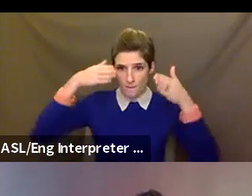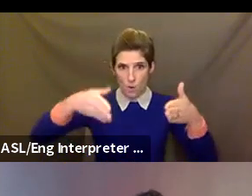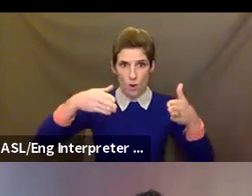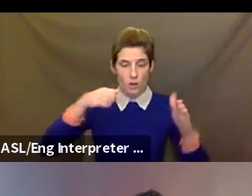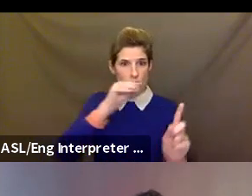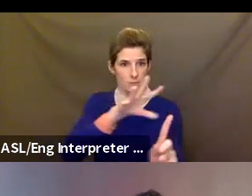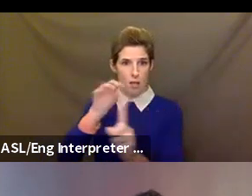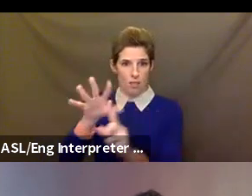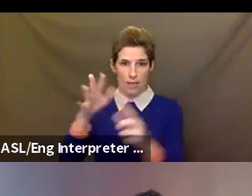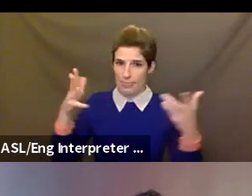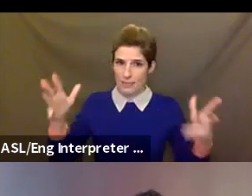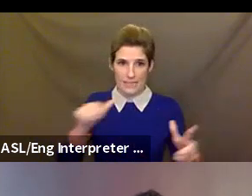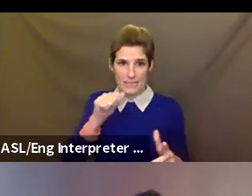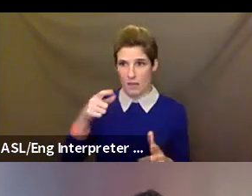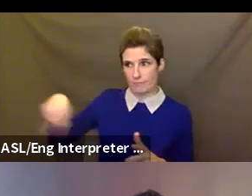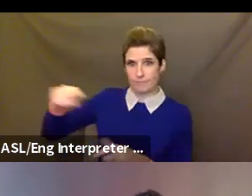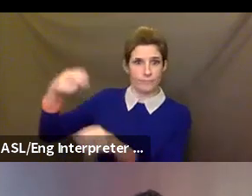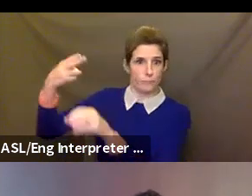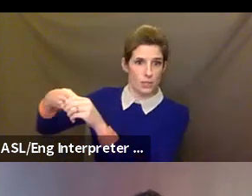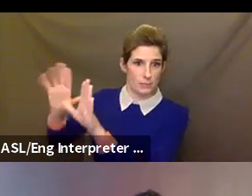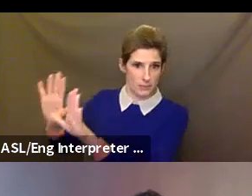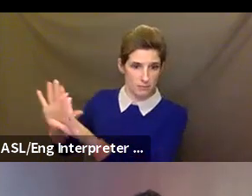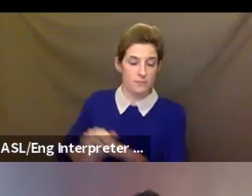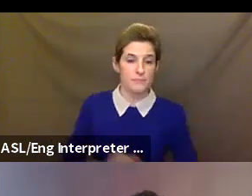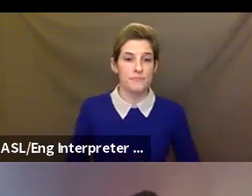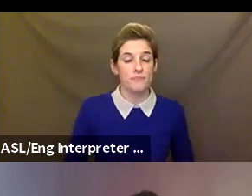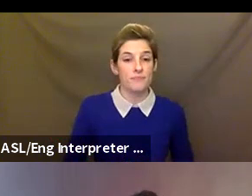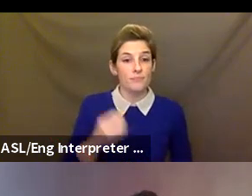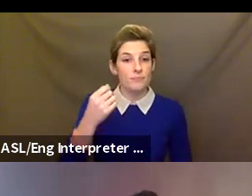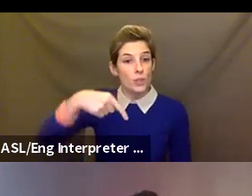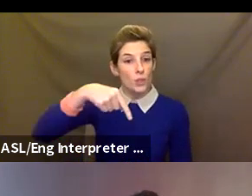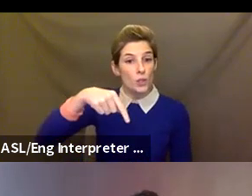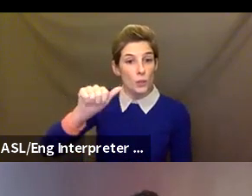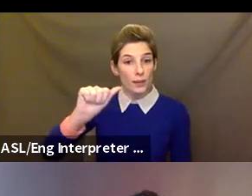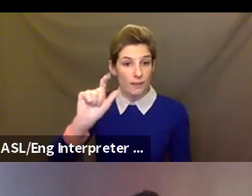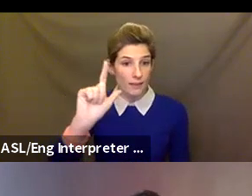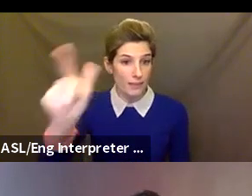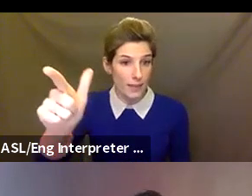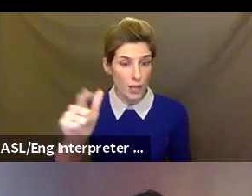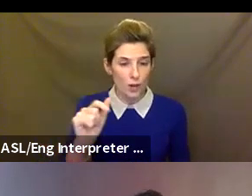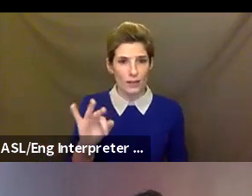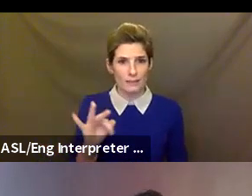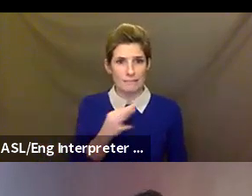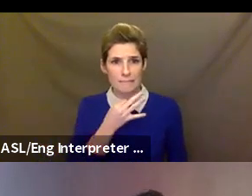we'll have a question and answer session later in the panel. If you would like to drop questions in the chat ahead of that time,